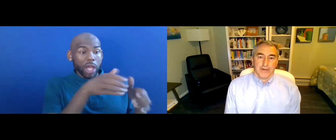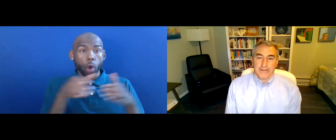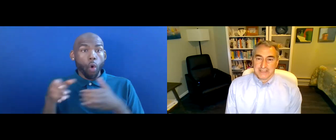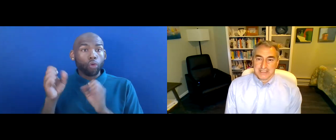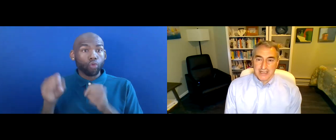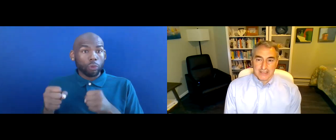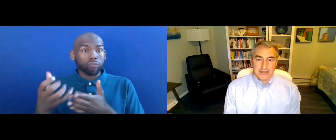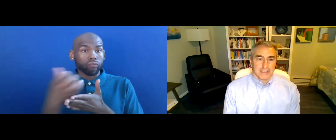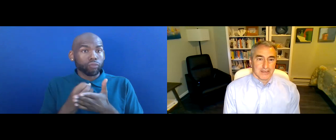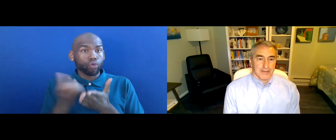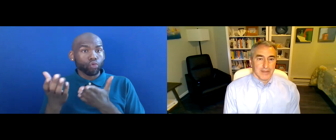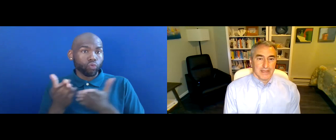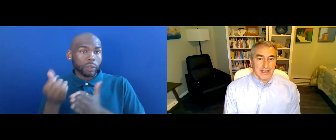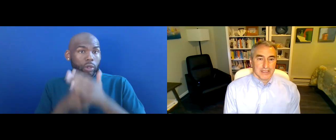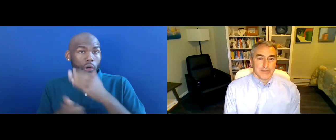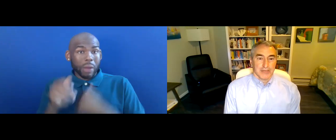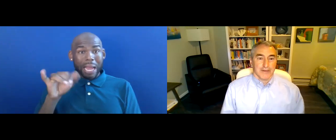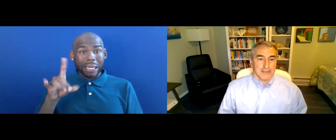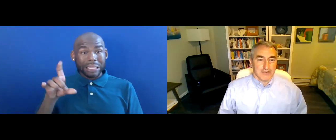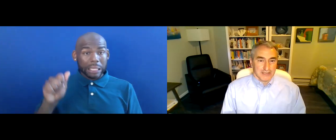FOR INFANTS AND TODDLERS, THERE MAYBE ELIGIBILITY FOR EARLY